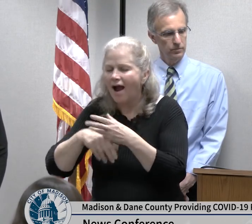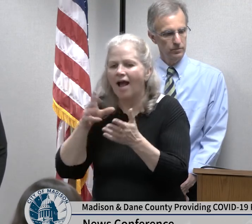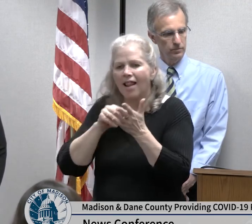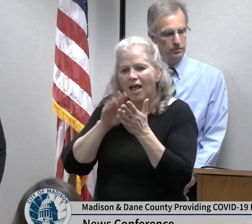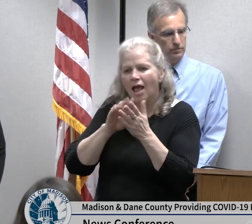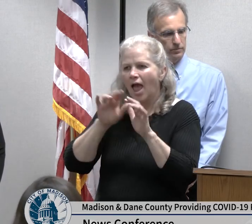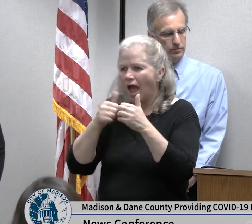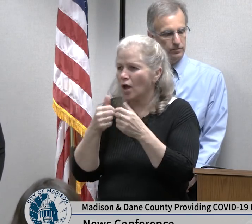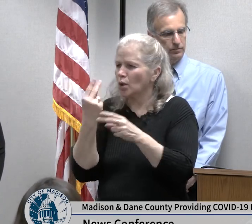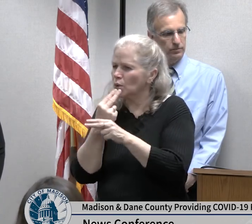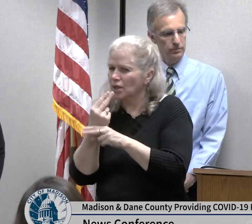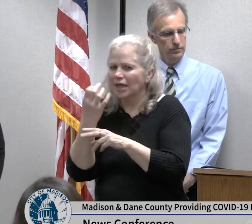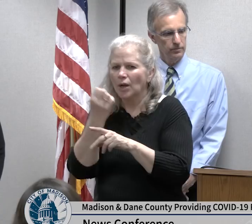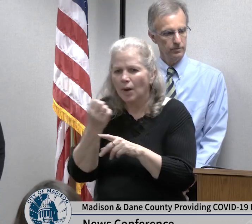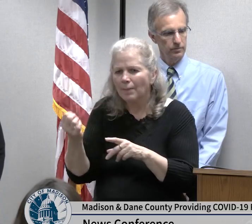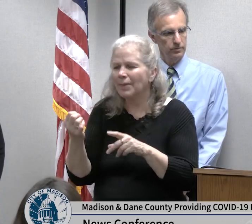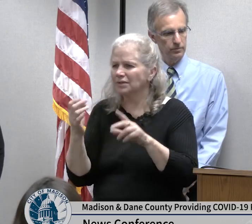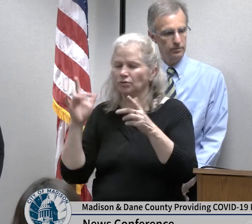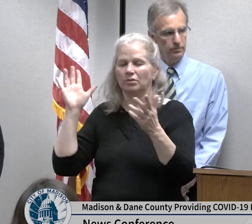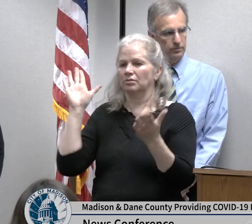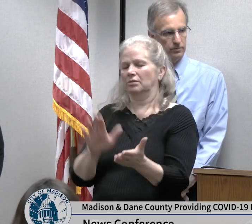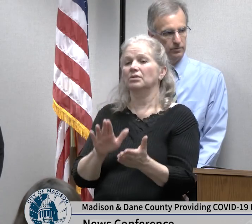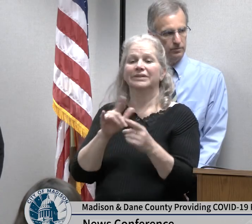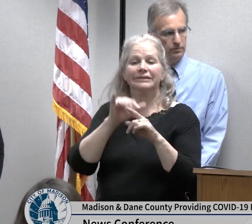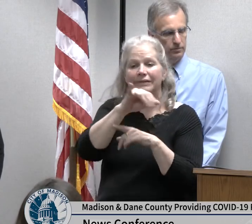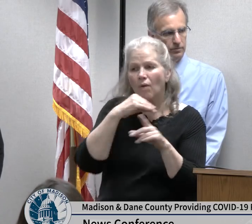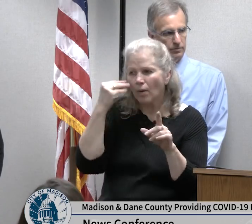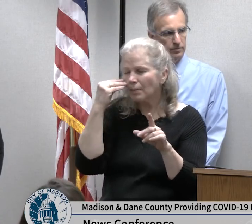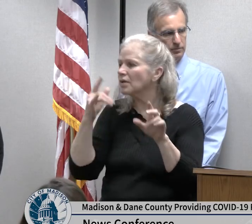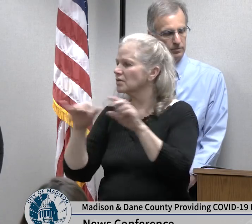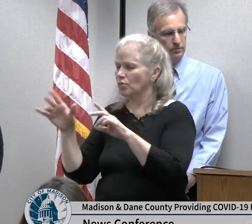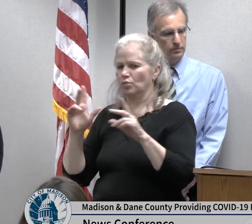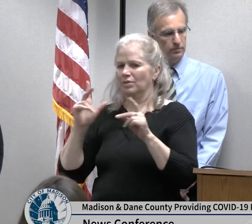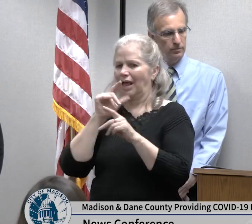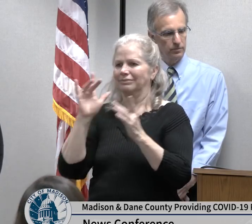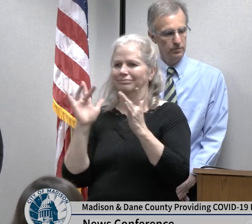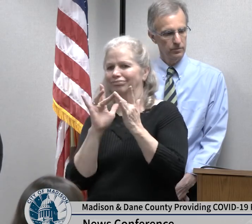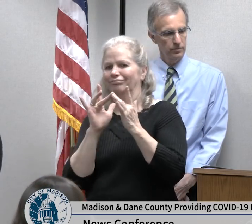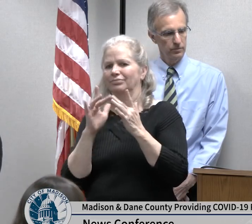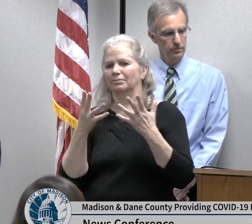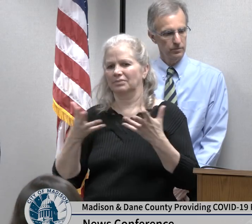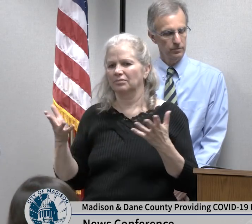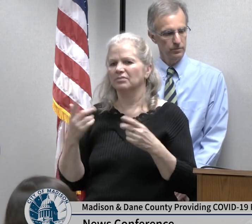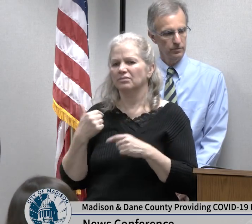and exposure and and so we like to feel like our staff are in good hands with